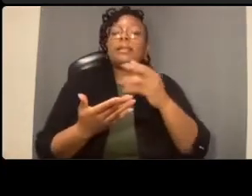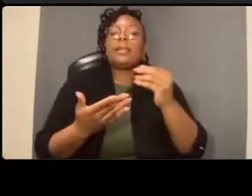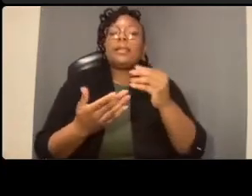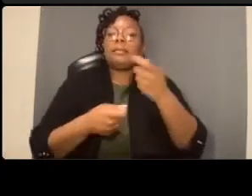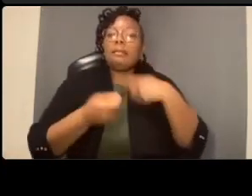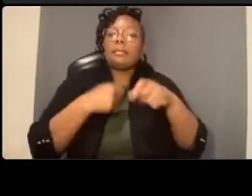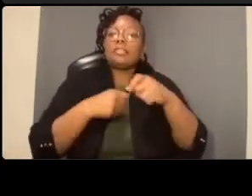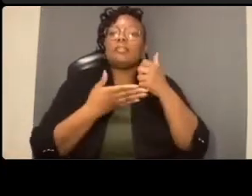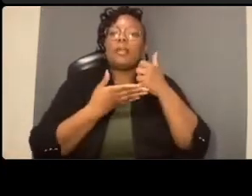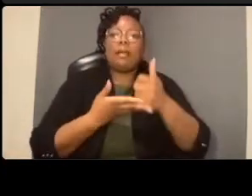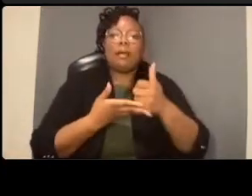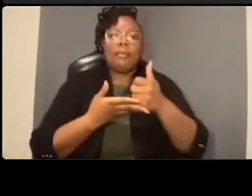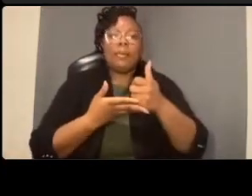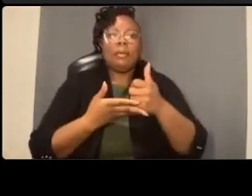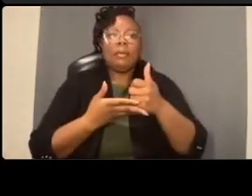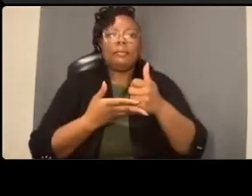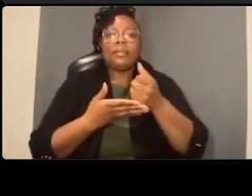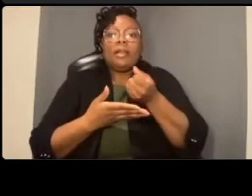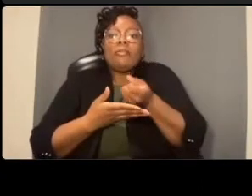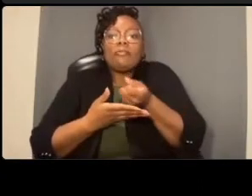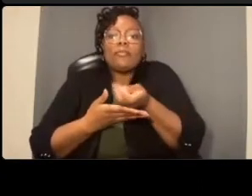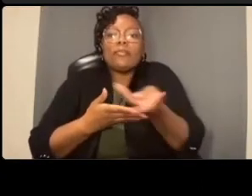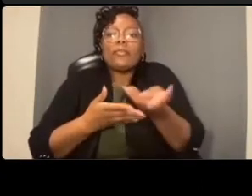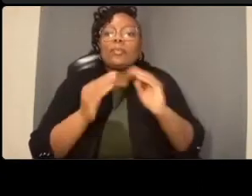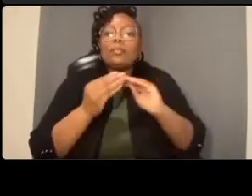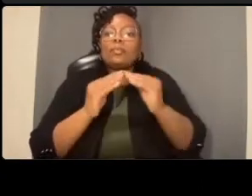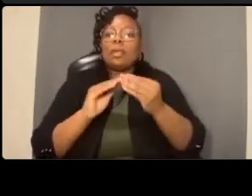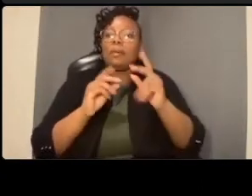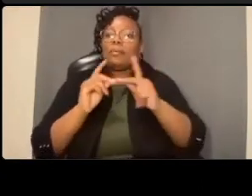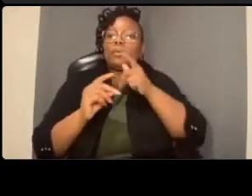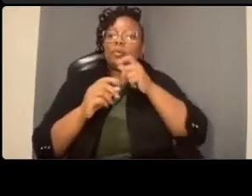thinking about about those and then longer term if if we're seeing that there's not a